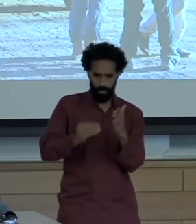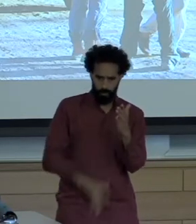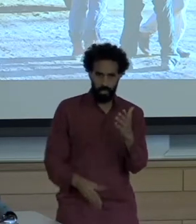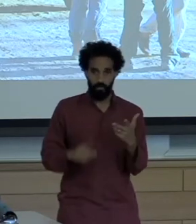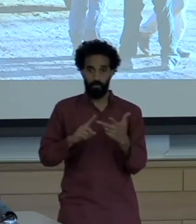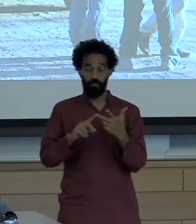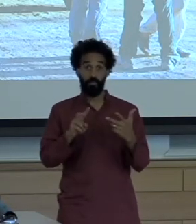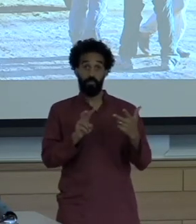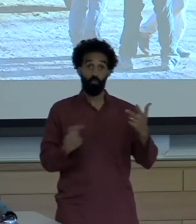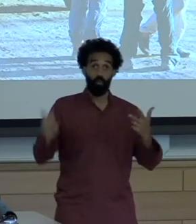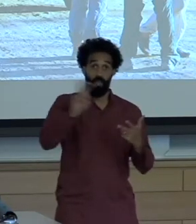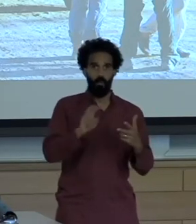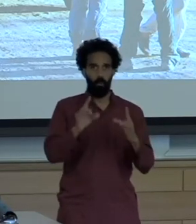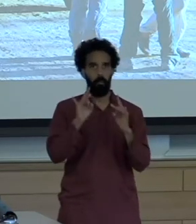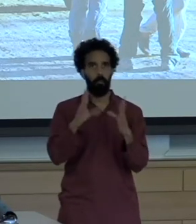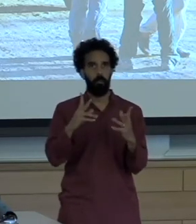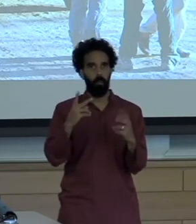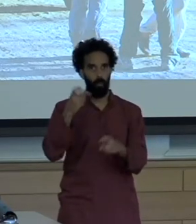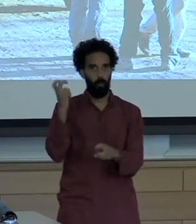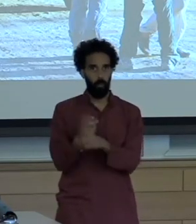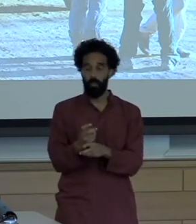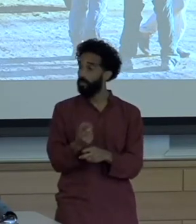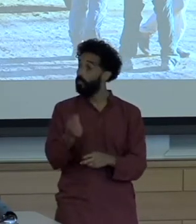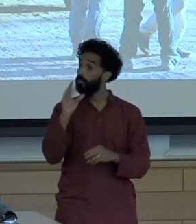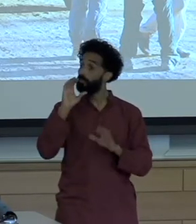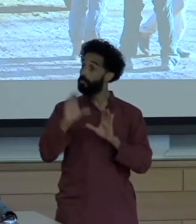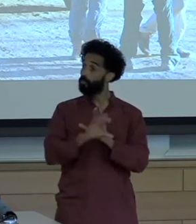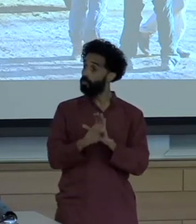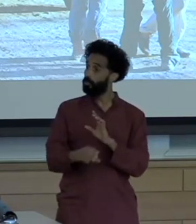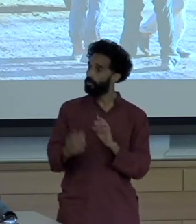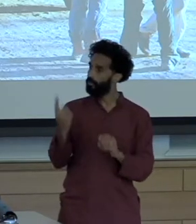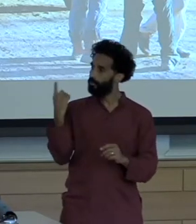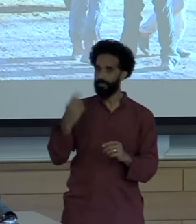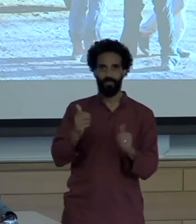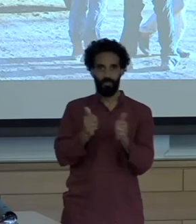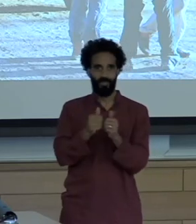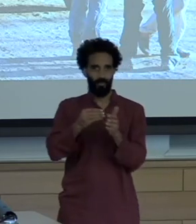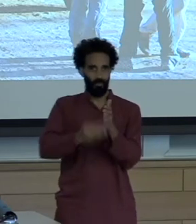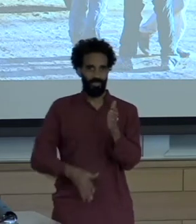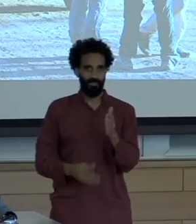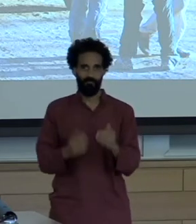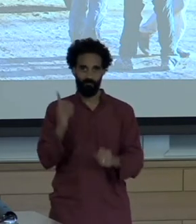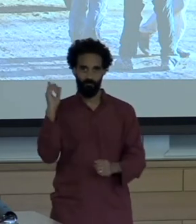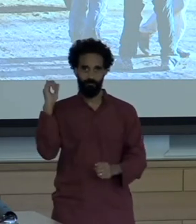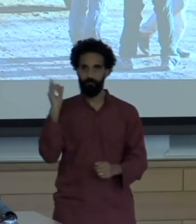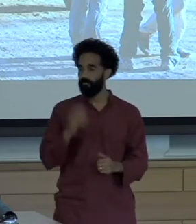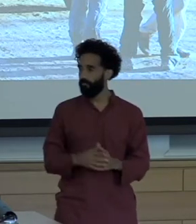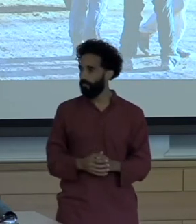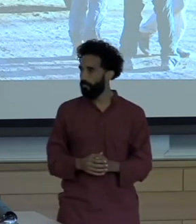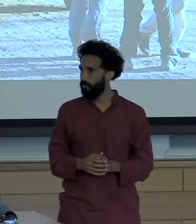This is a photo I took when, those are some of my students, we went to explore a